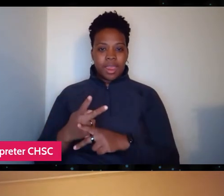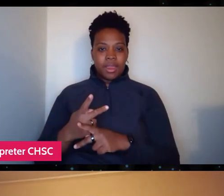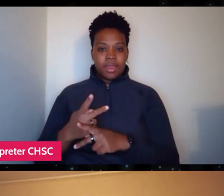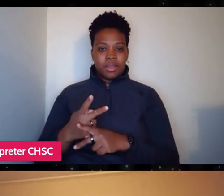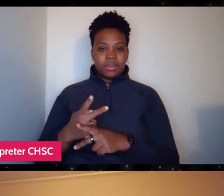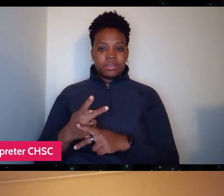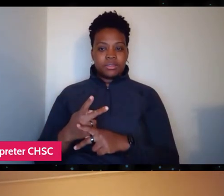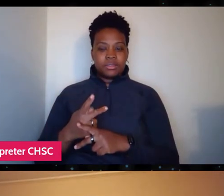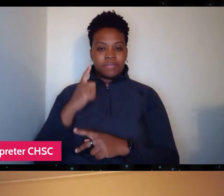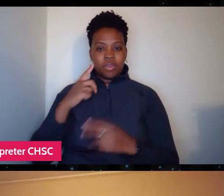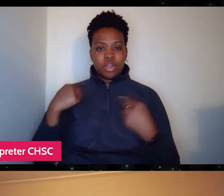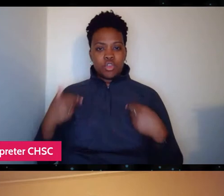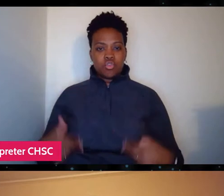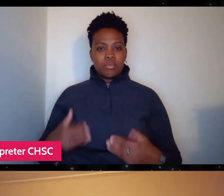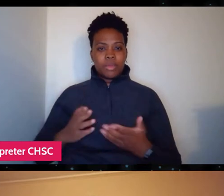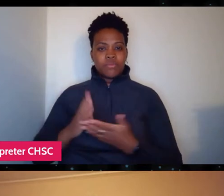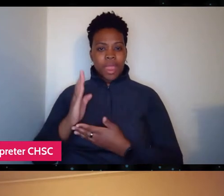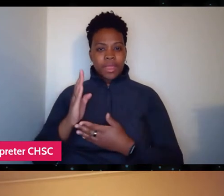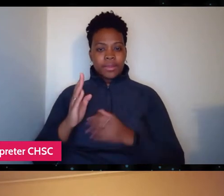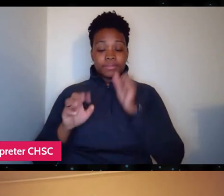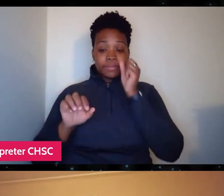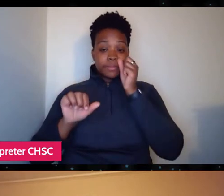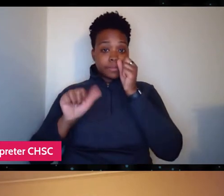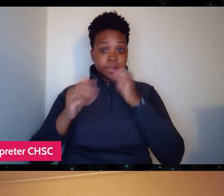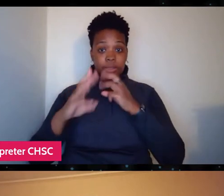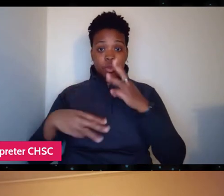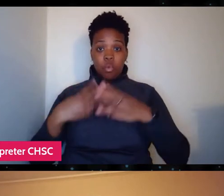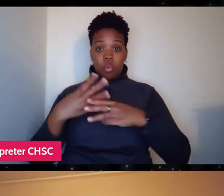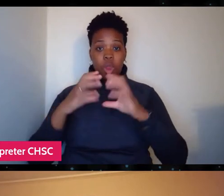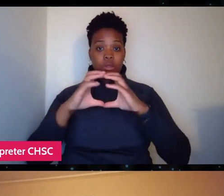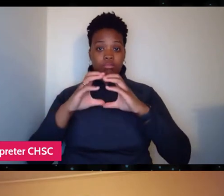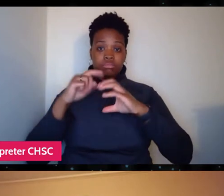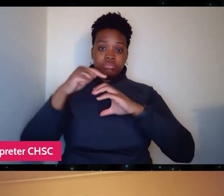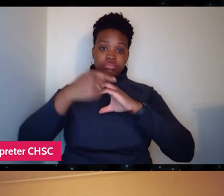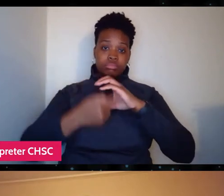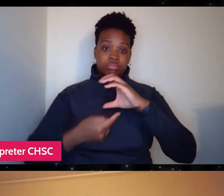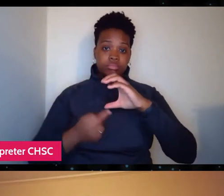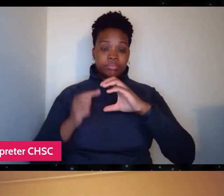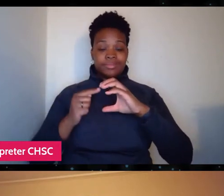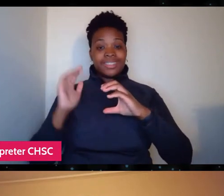Everywhere in the world, everywhere else in the world, pretty much seems to provide that.